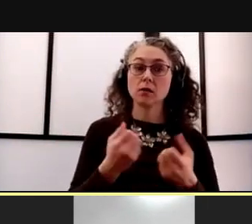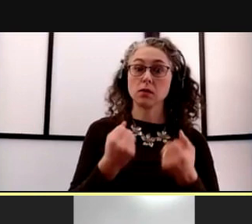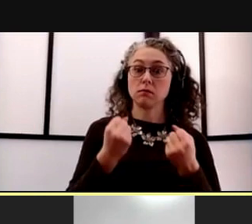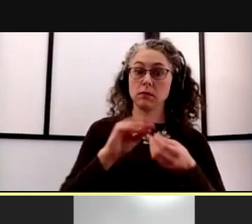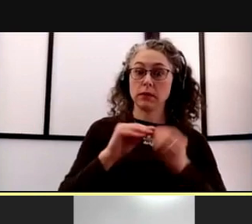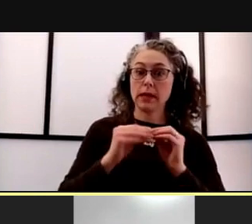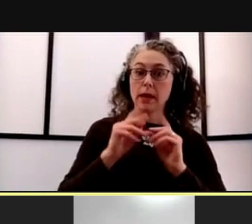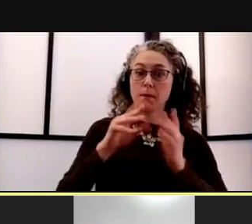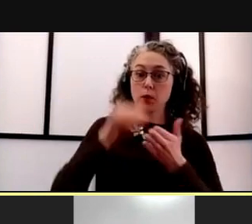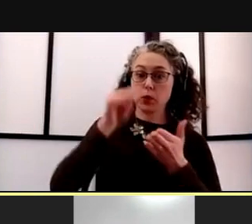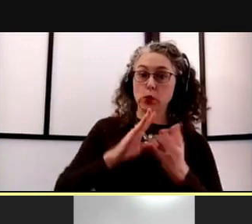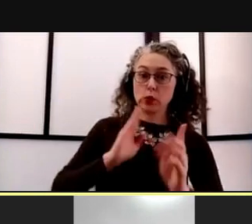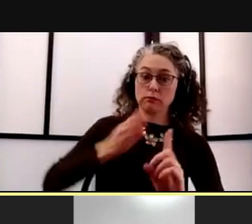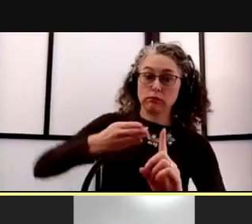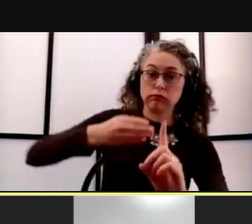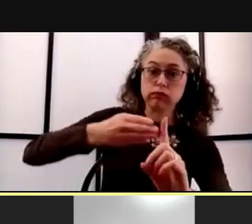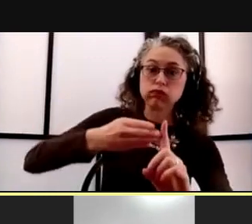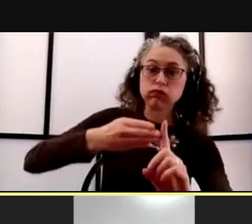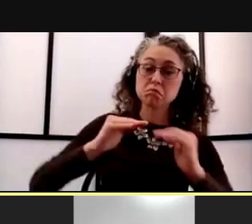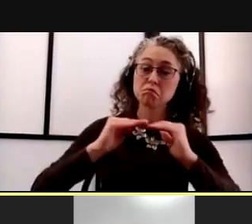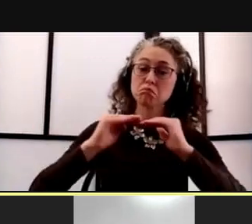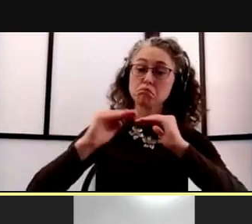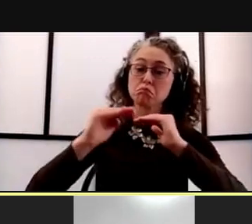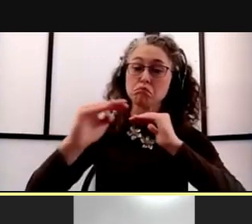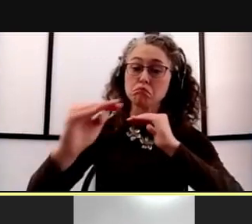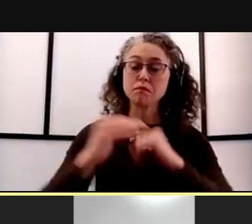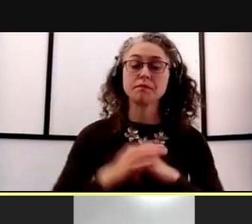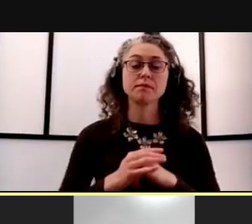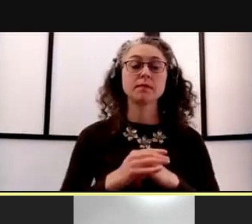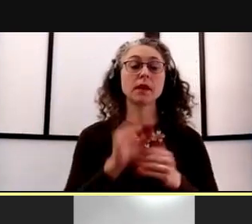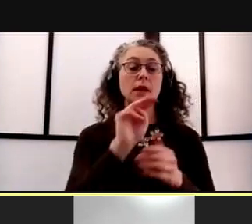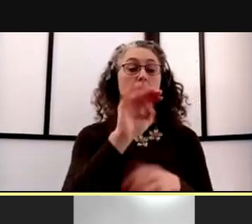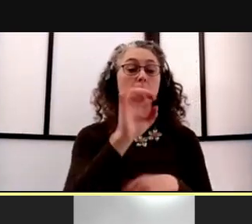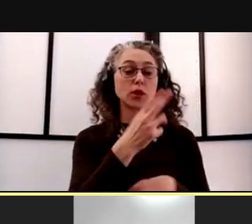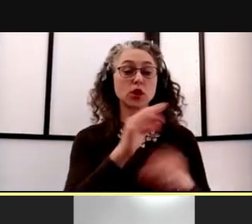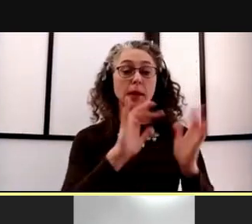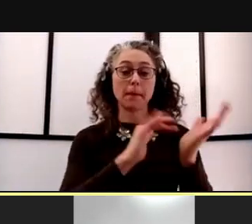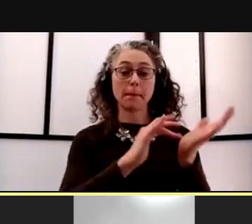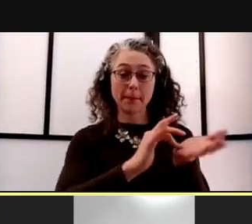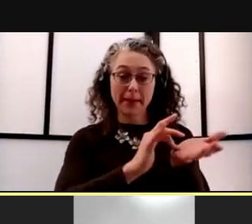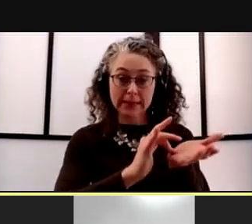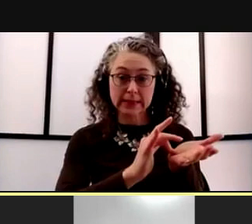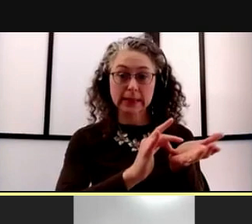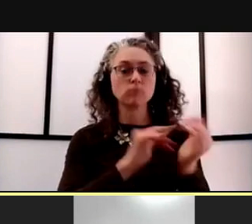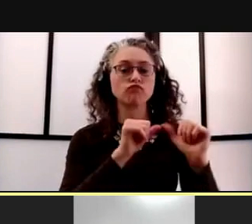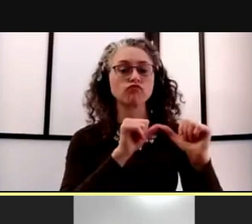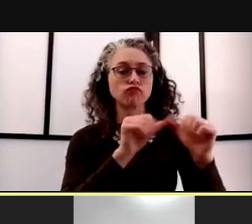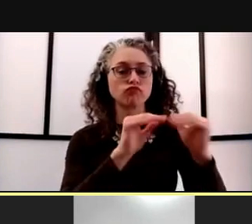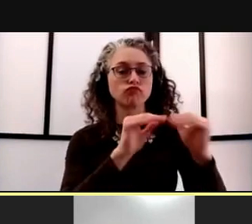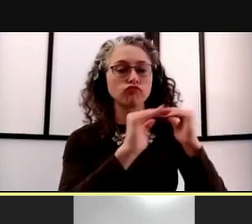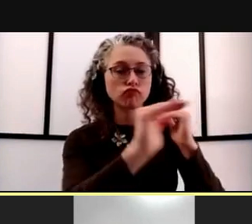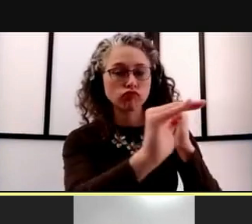The financial situation at Michigan Medicine has also stabilized. However, we do continue to face significant